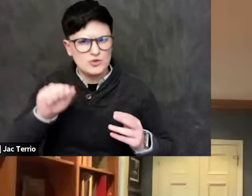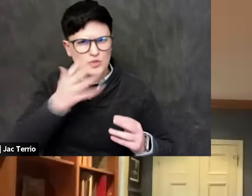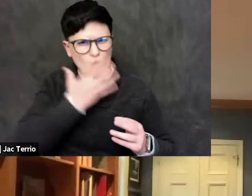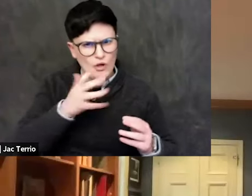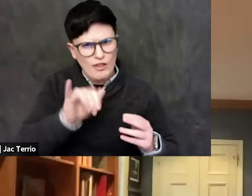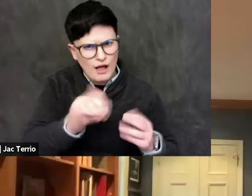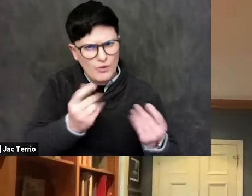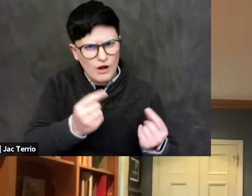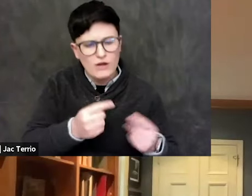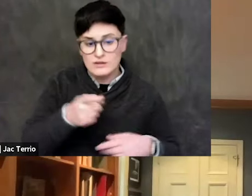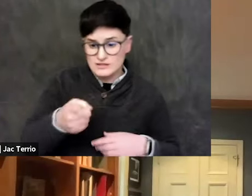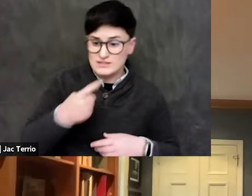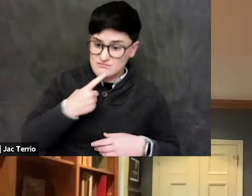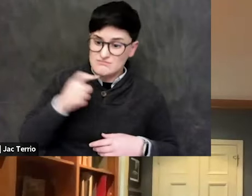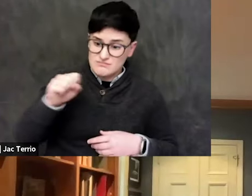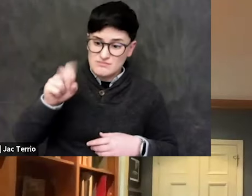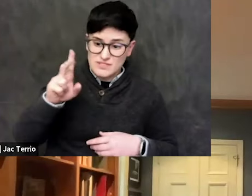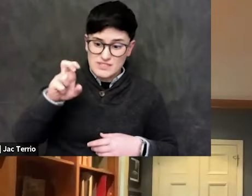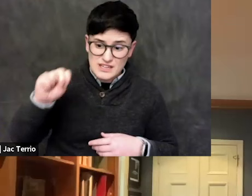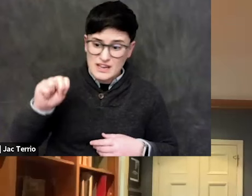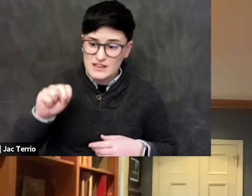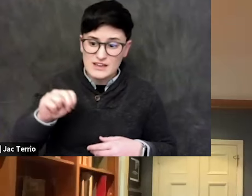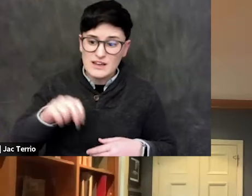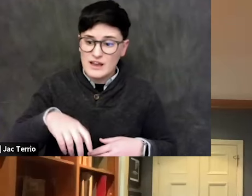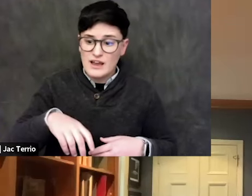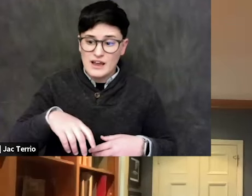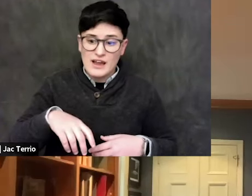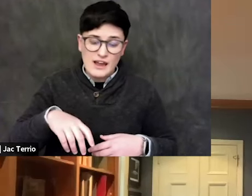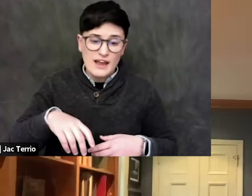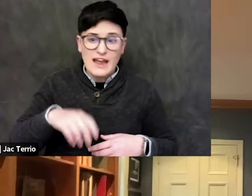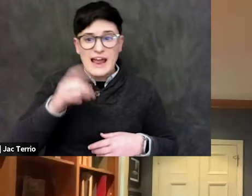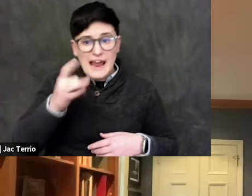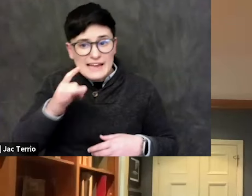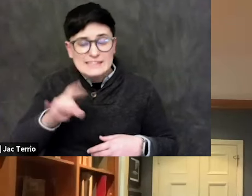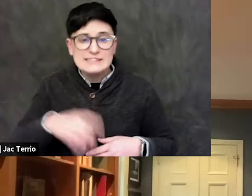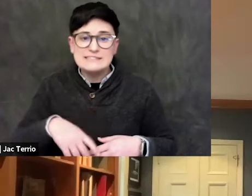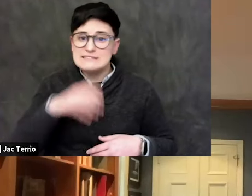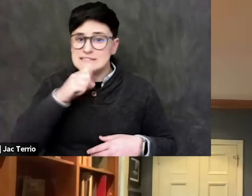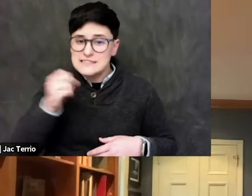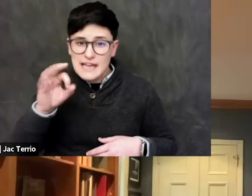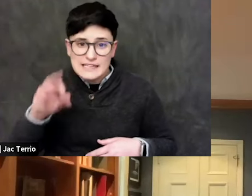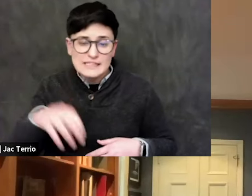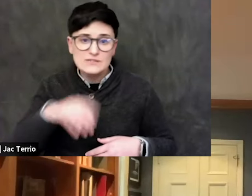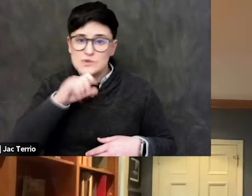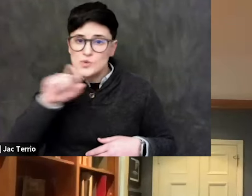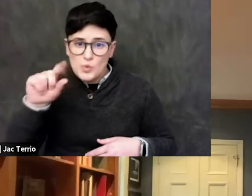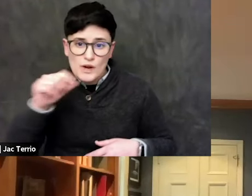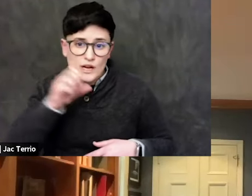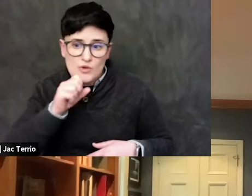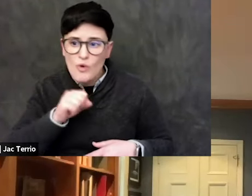I mean, these are 18, 19 and 20-year-olds. And you're going after them and saying they shouldn't be employed.